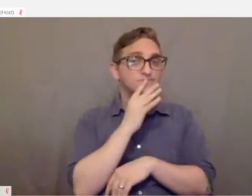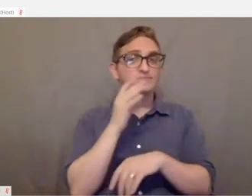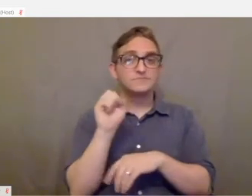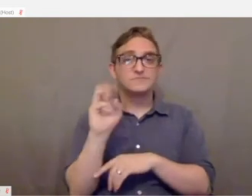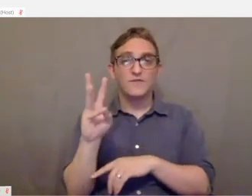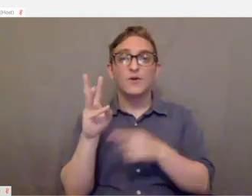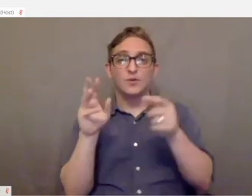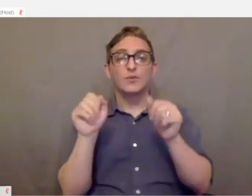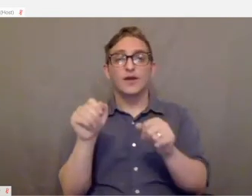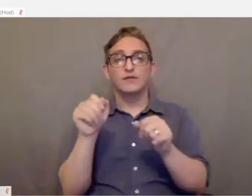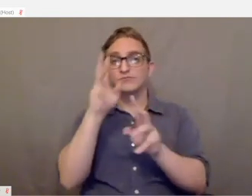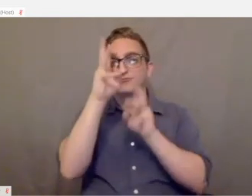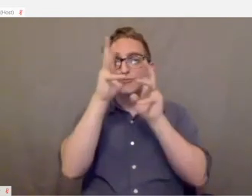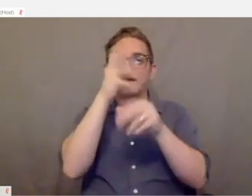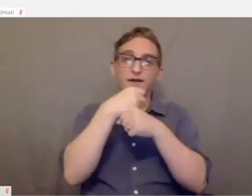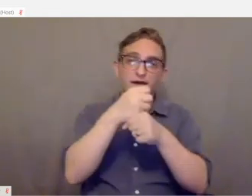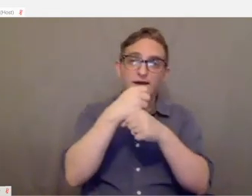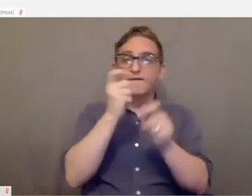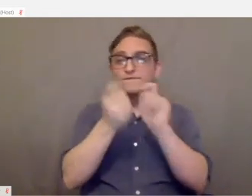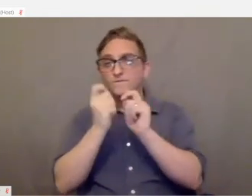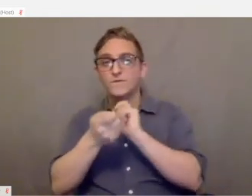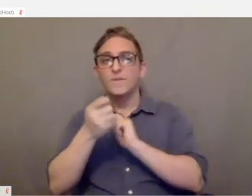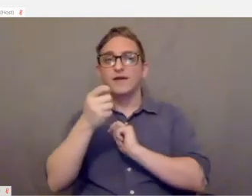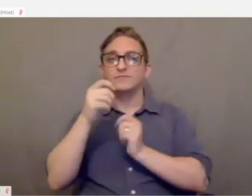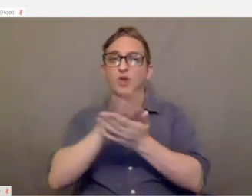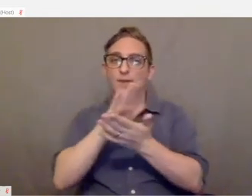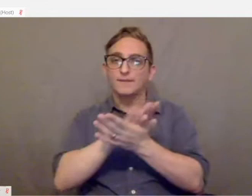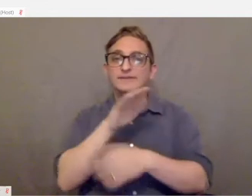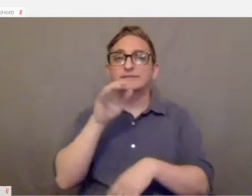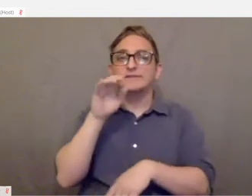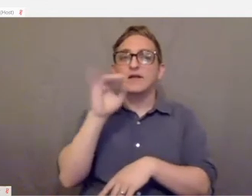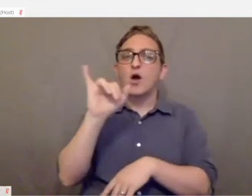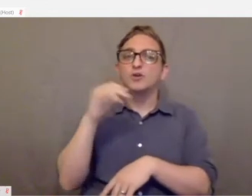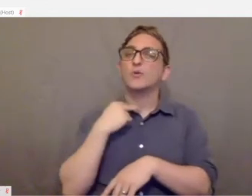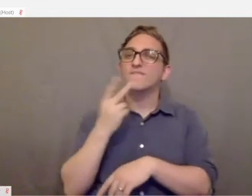You can create, format and edit documents. It allows voice control of your PC.